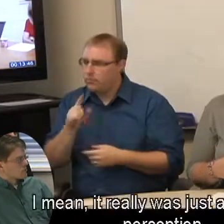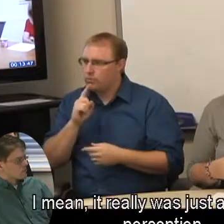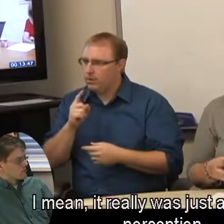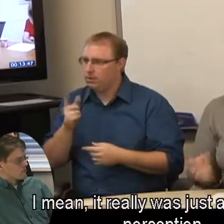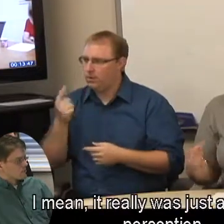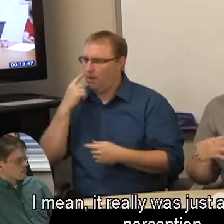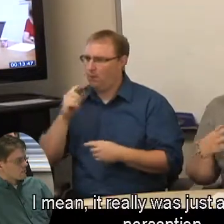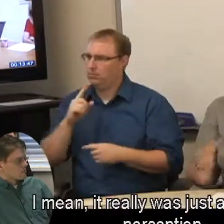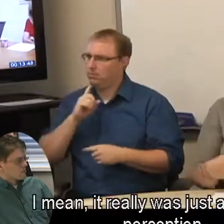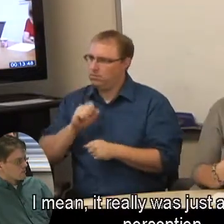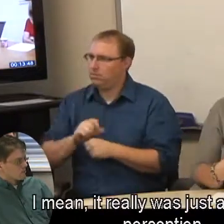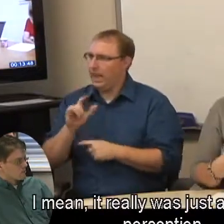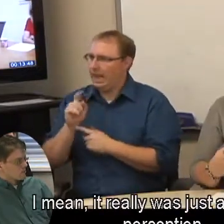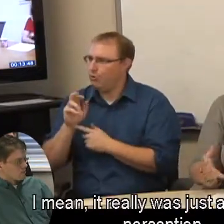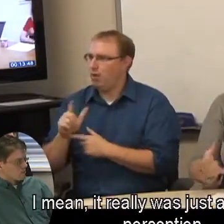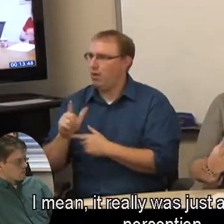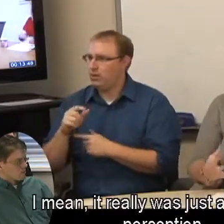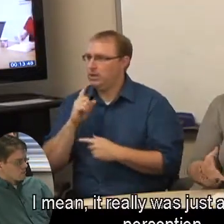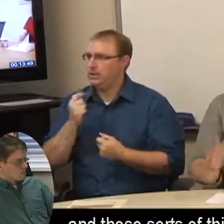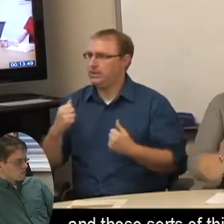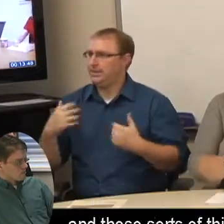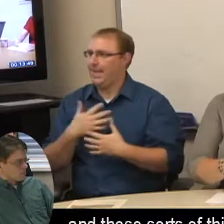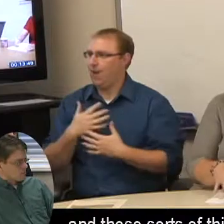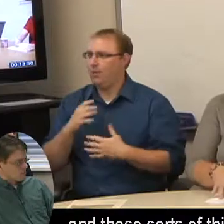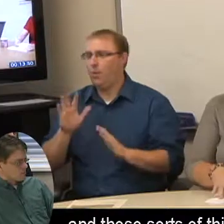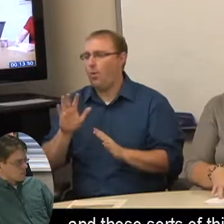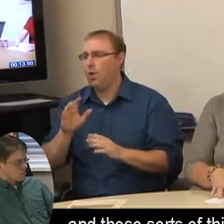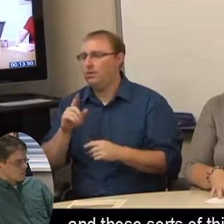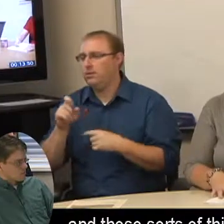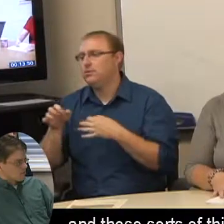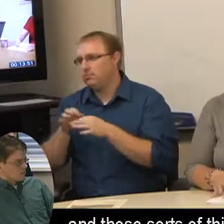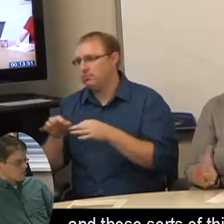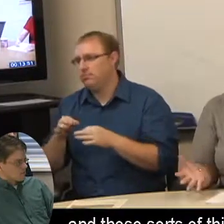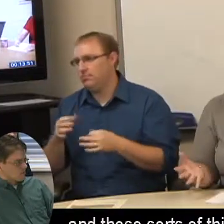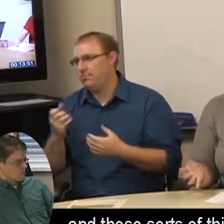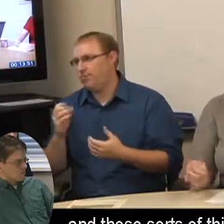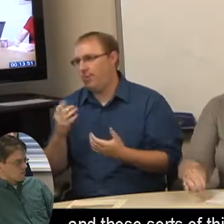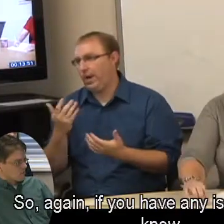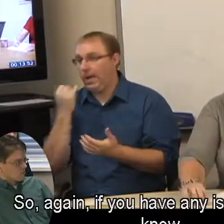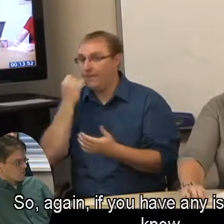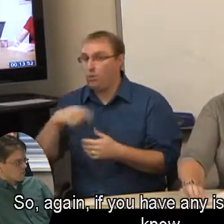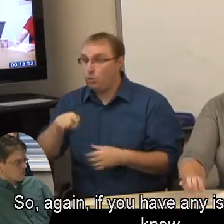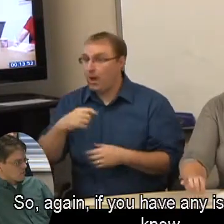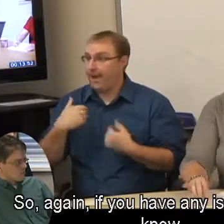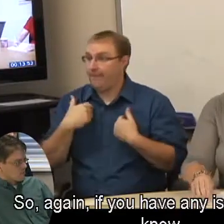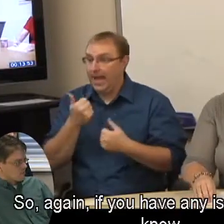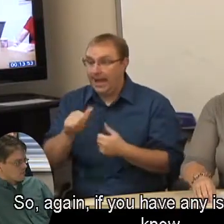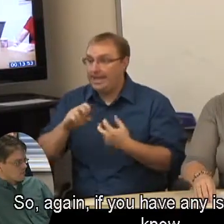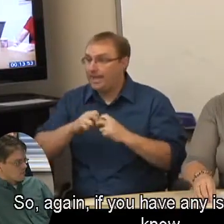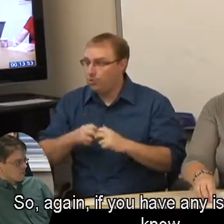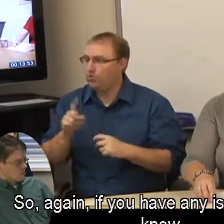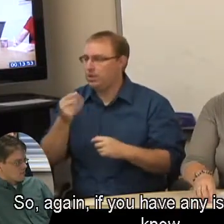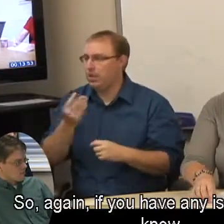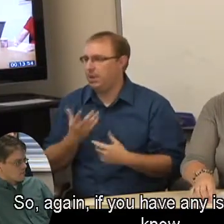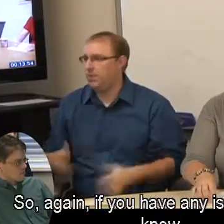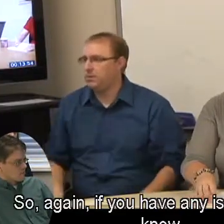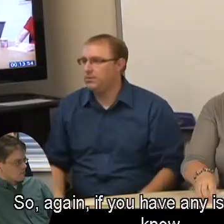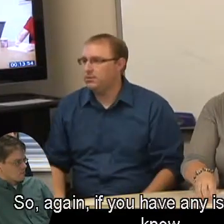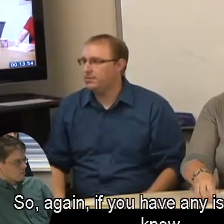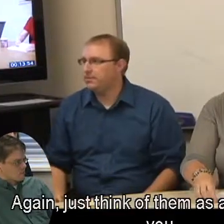I mean, it really was just a matter of perception and those sorts of things.. So, again, if you have any issues, let me know.